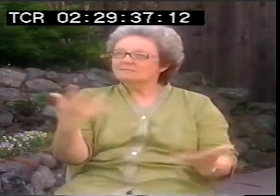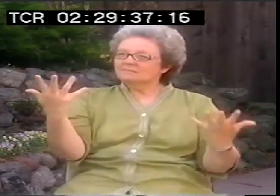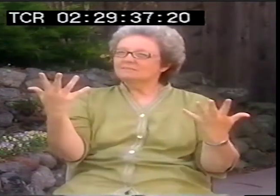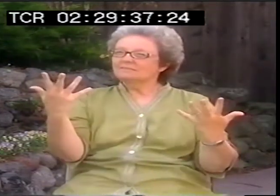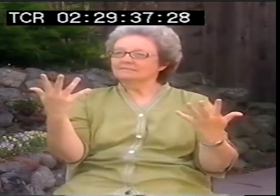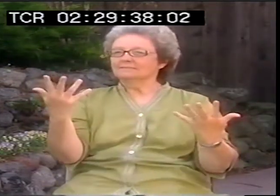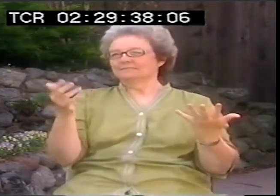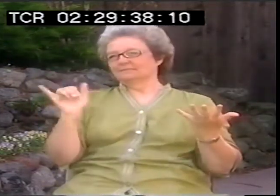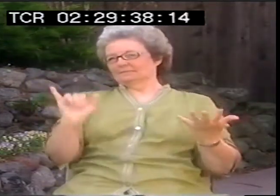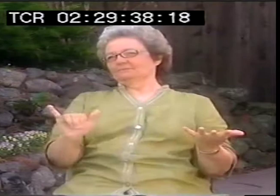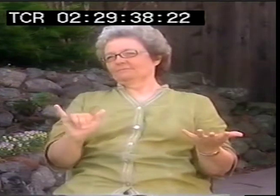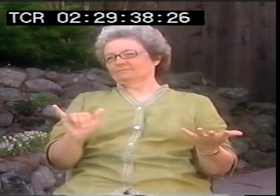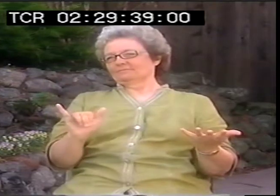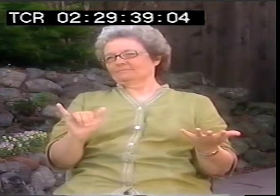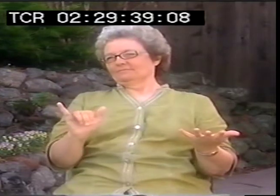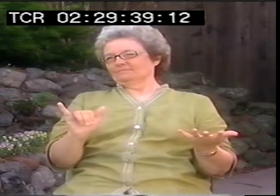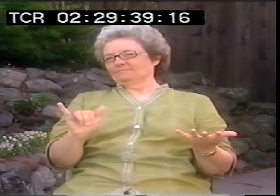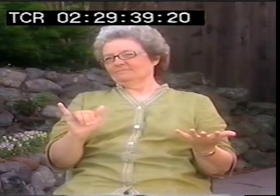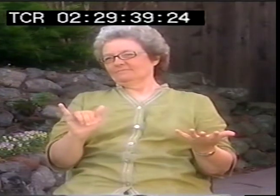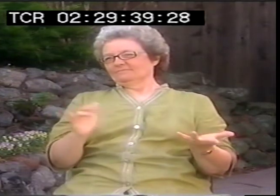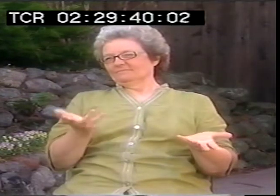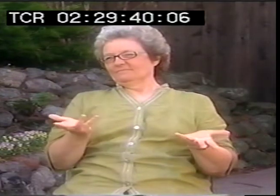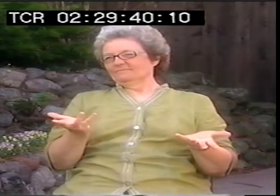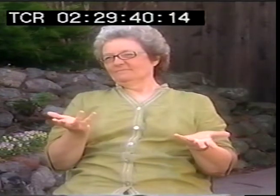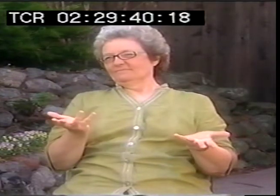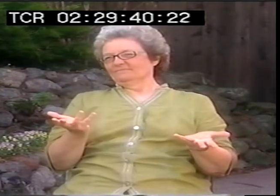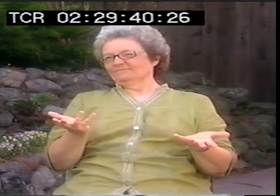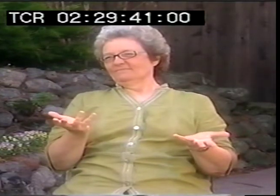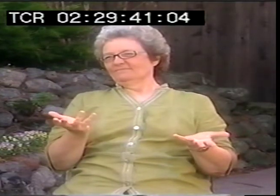Deafness should be that, should be celebrated. That's the story.